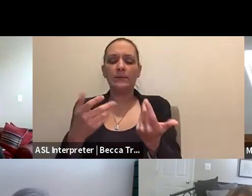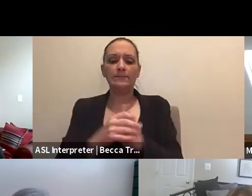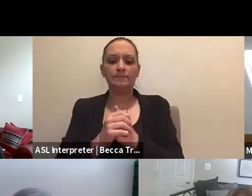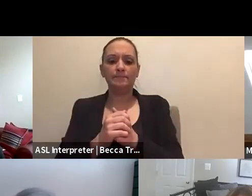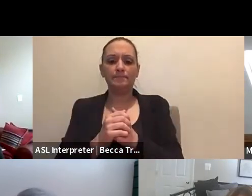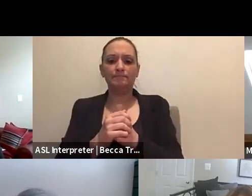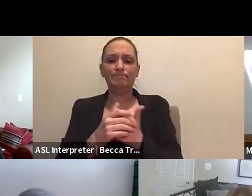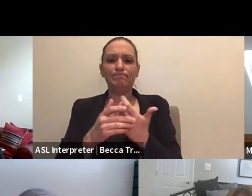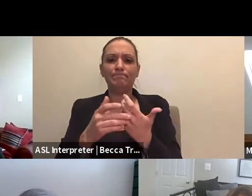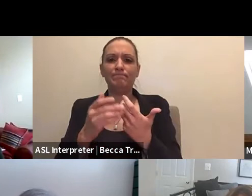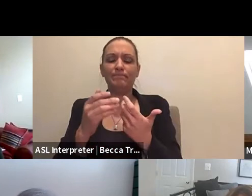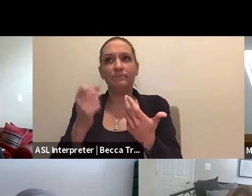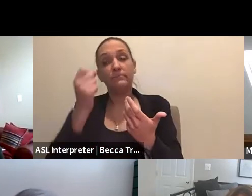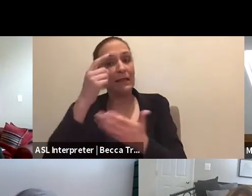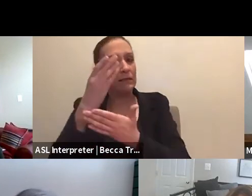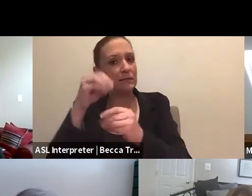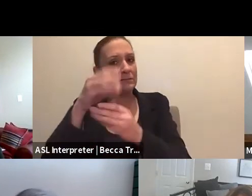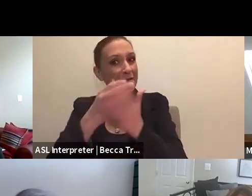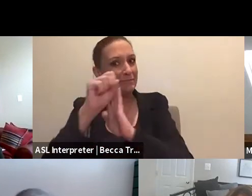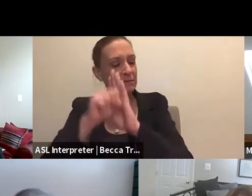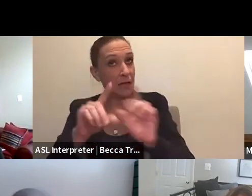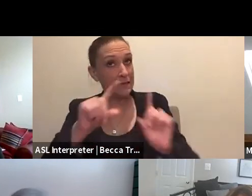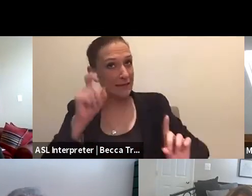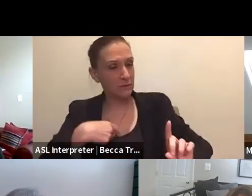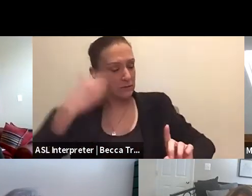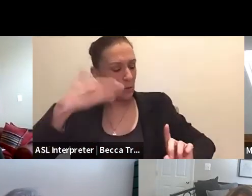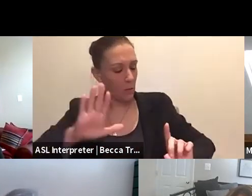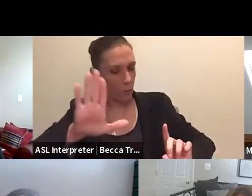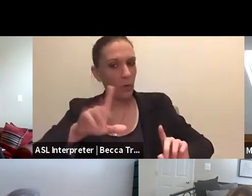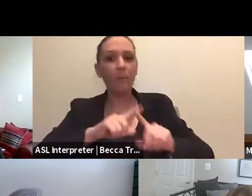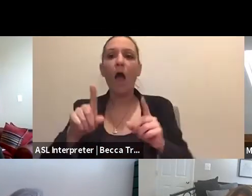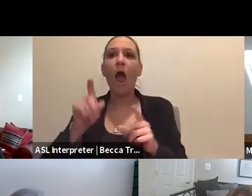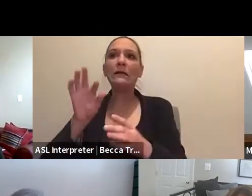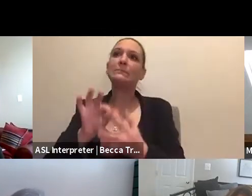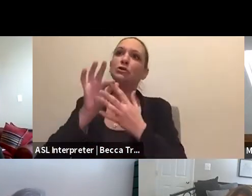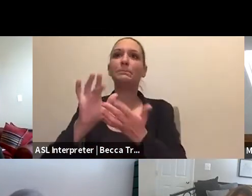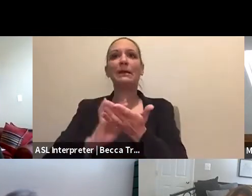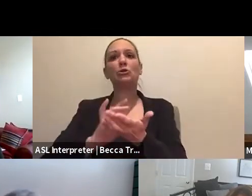in some states and I don't know that Texas still does this, but special medical needs shelters and that kind of thing.